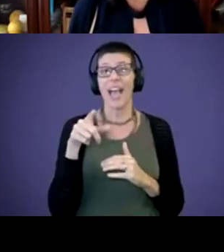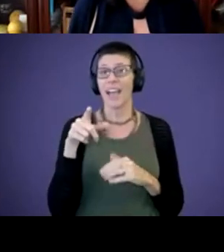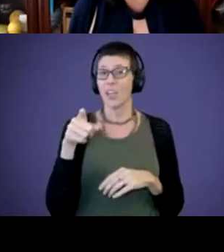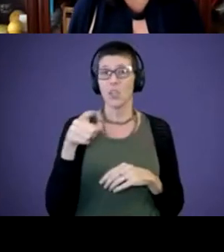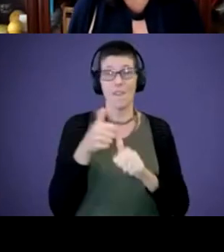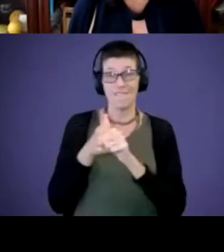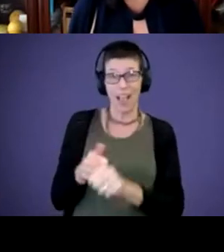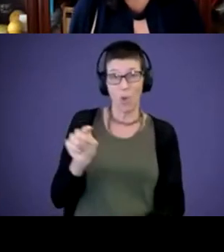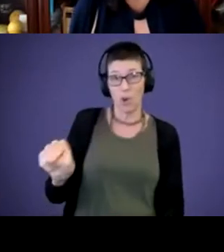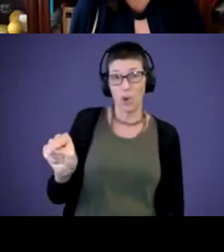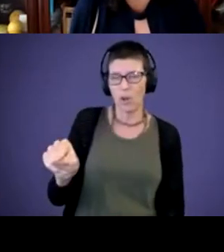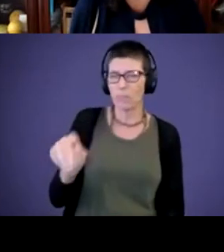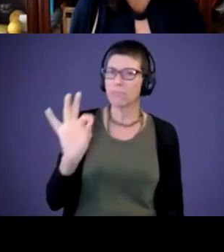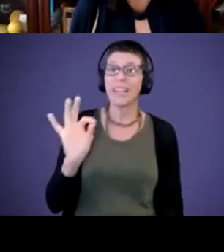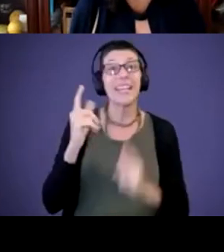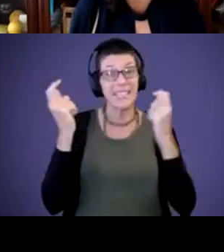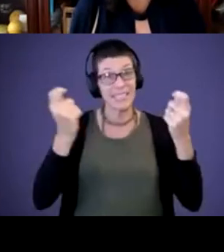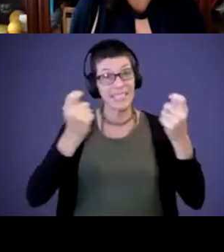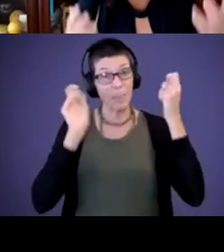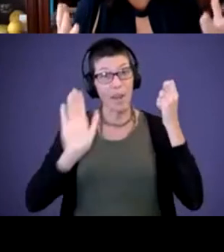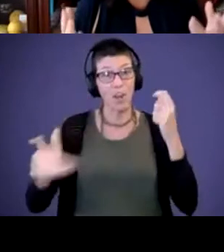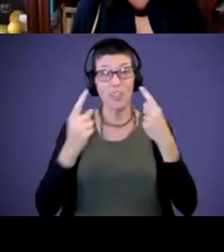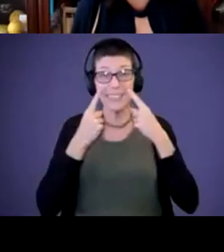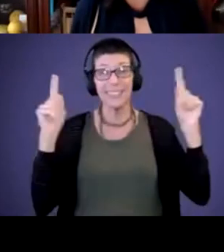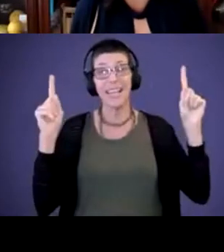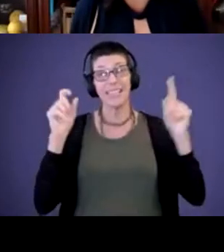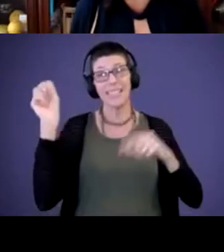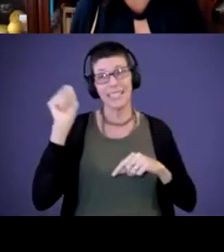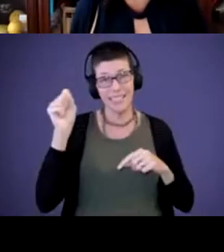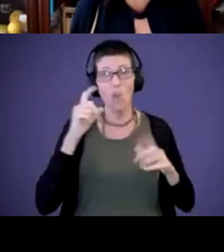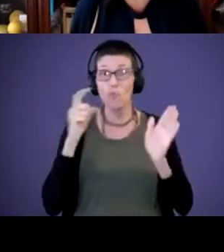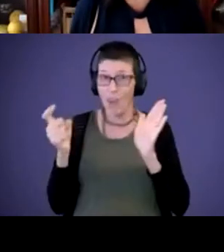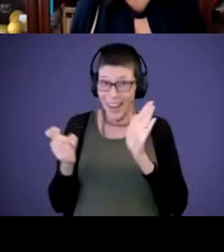celebrating her successes, right? Recognizing what the kids are doing